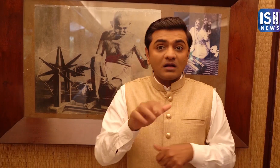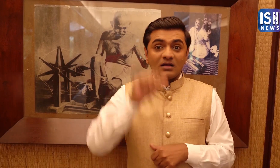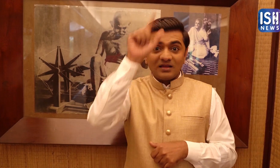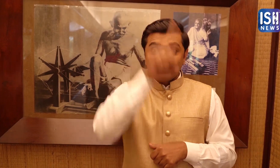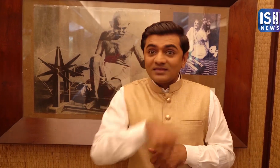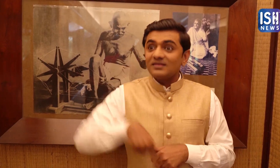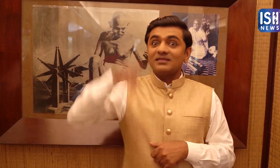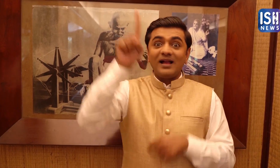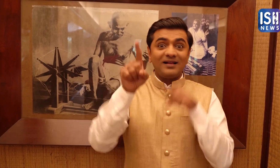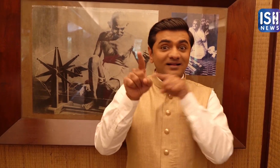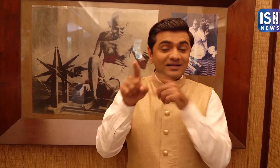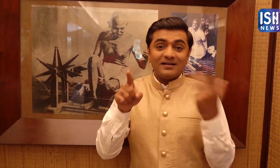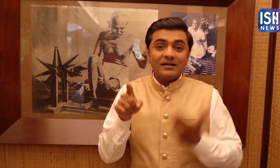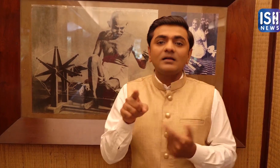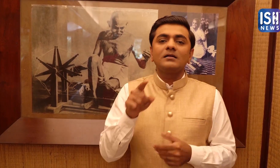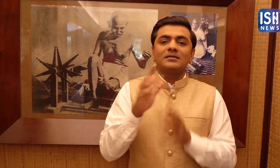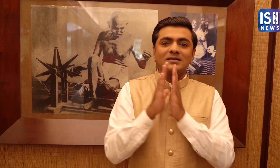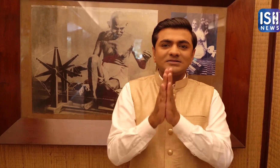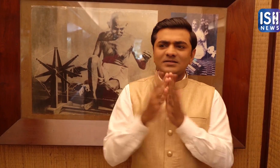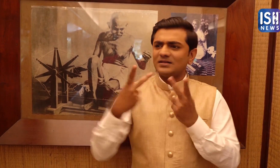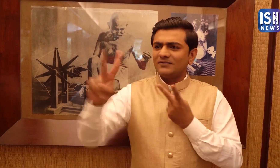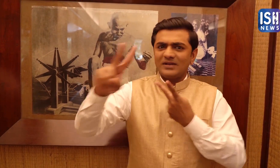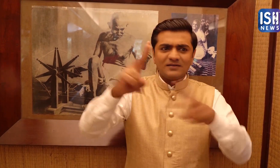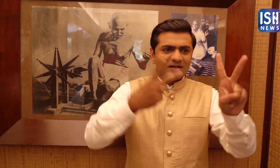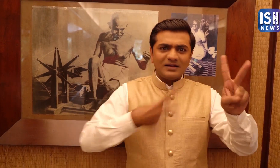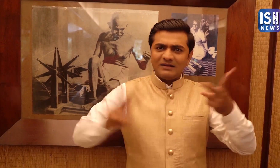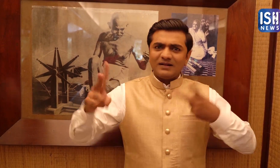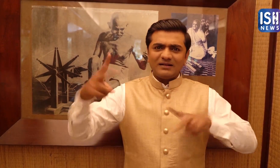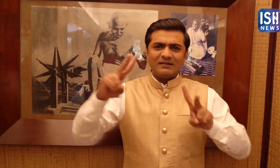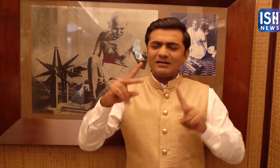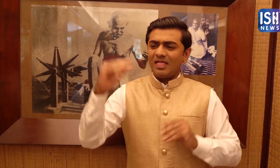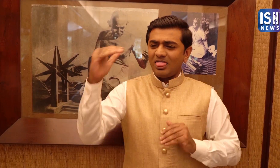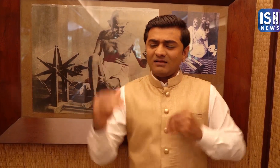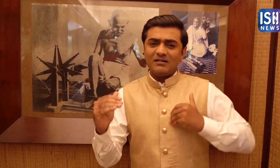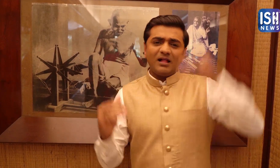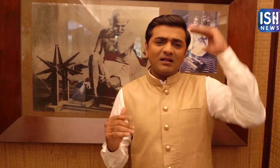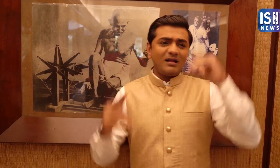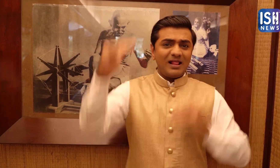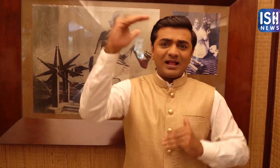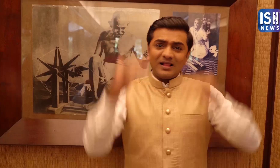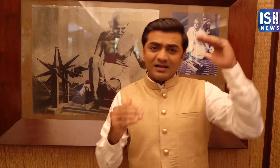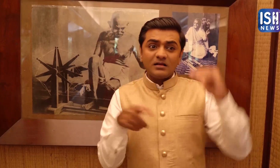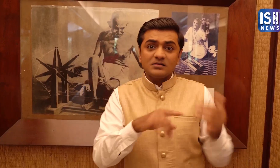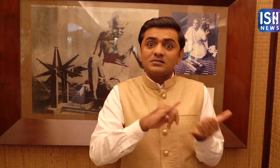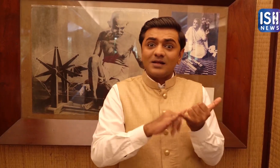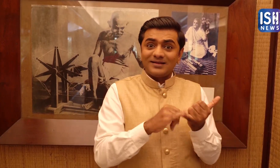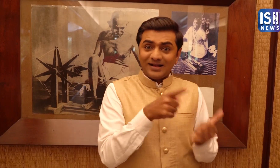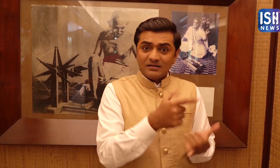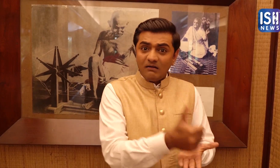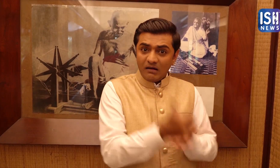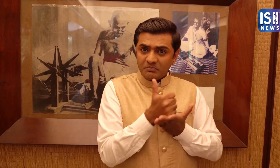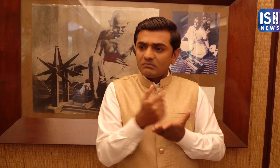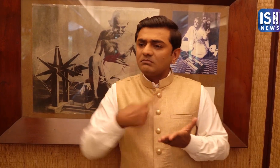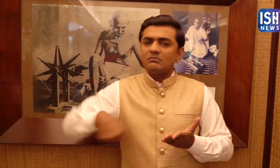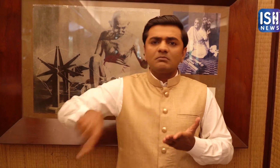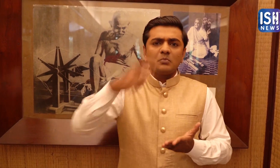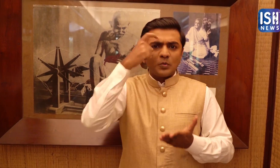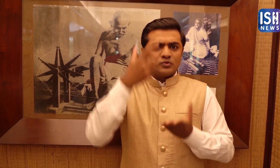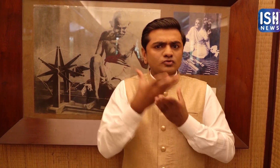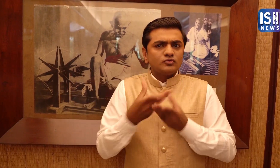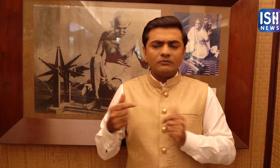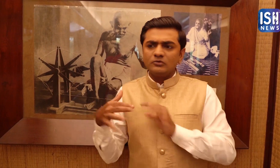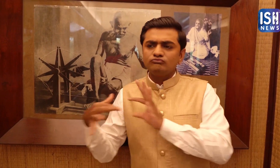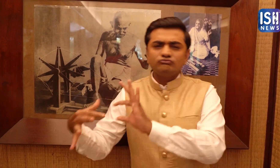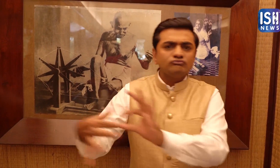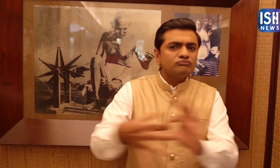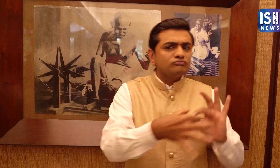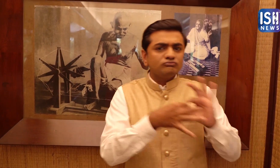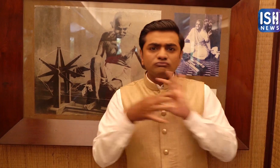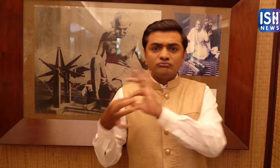Satyagraga will help to solve the problem of religious inequalities and unite people.